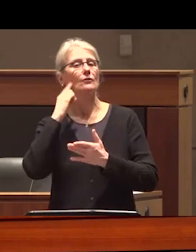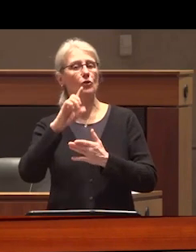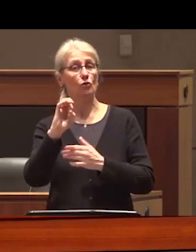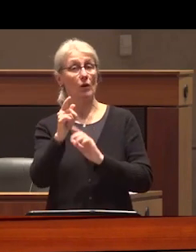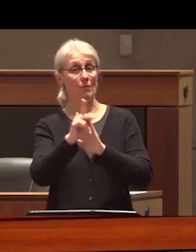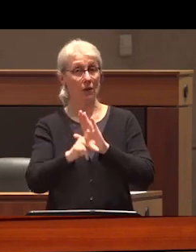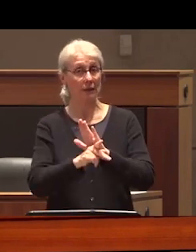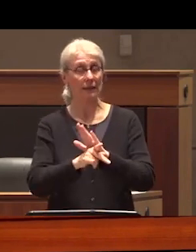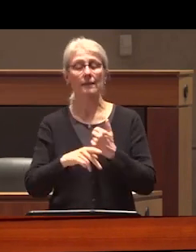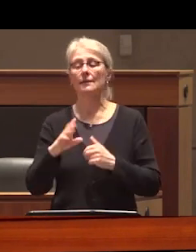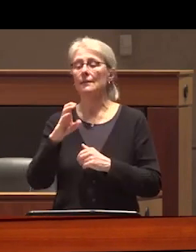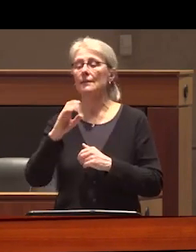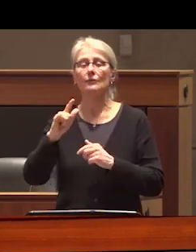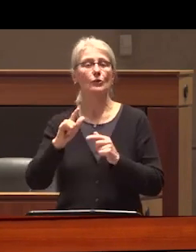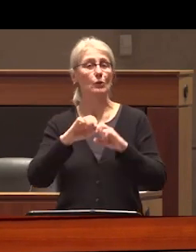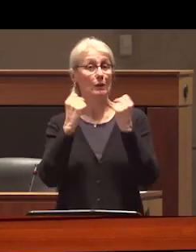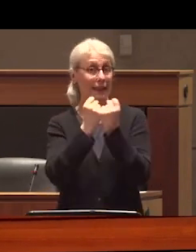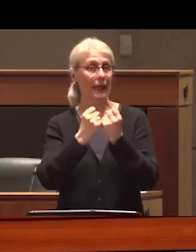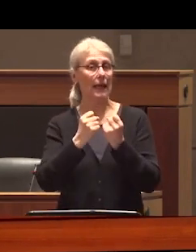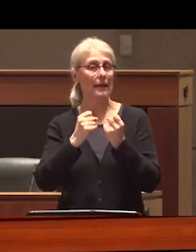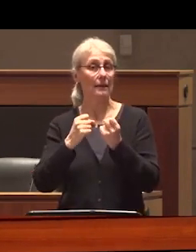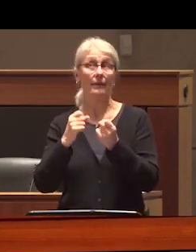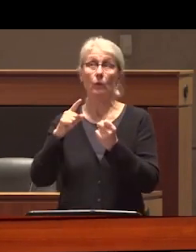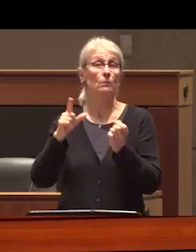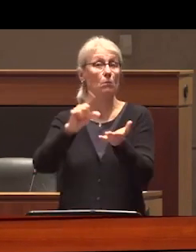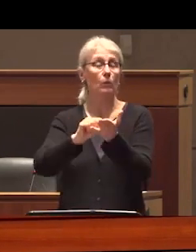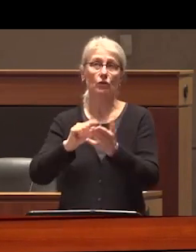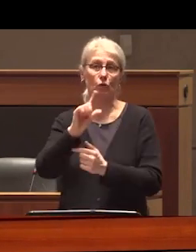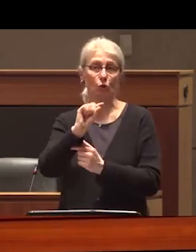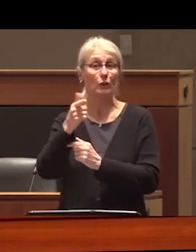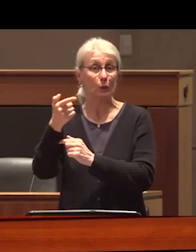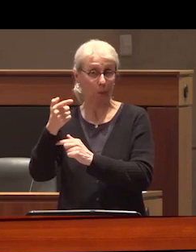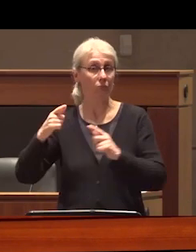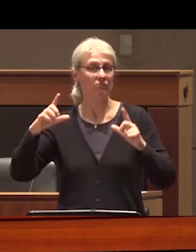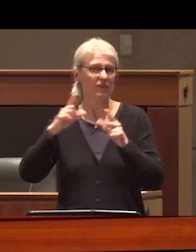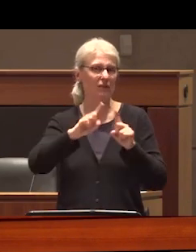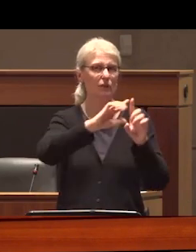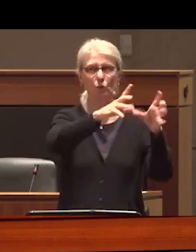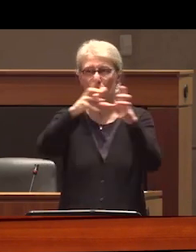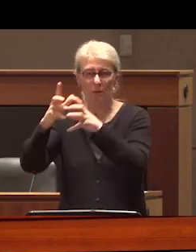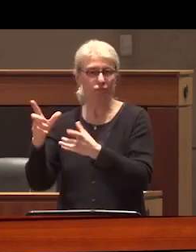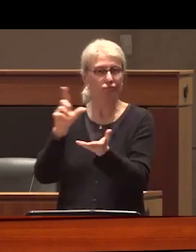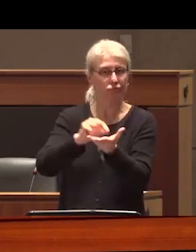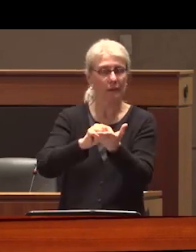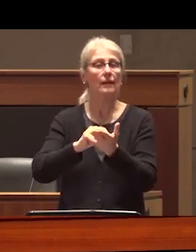society platform that uh was collaborative published in 2021 with input from the legal